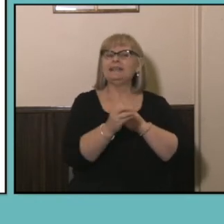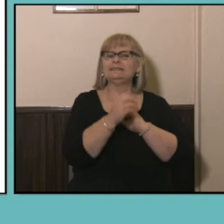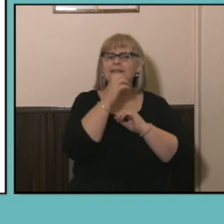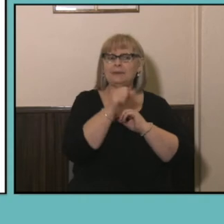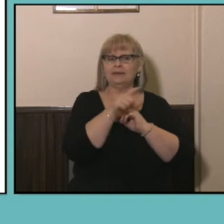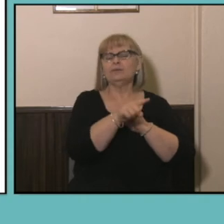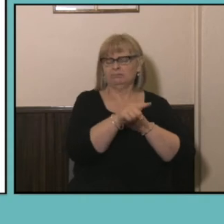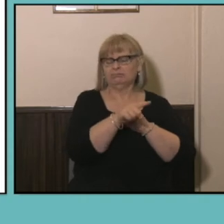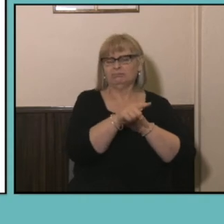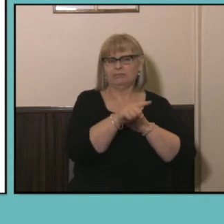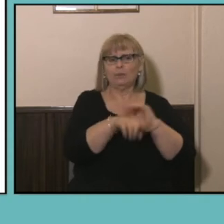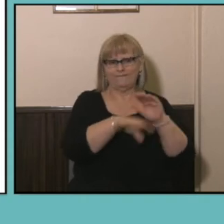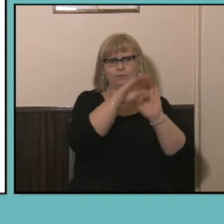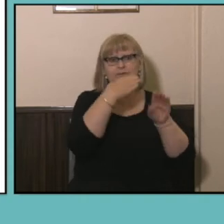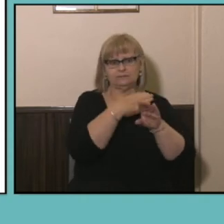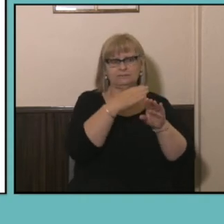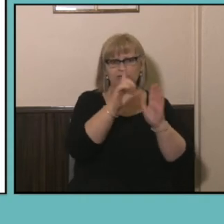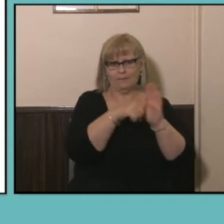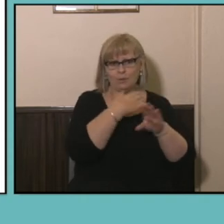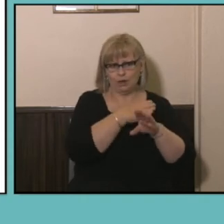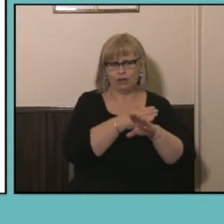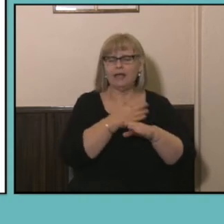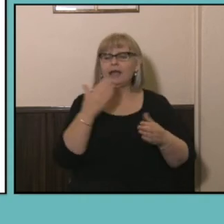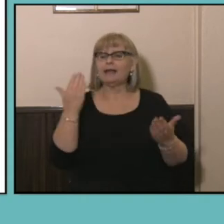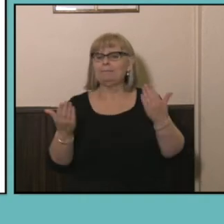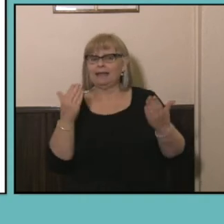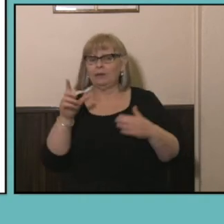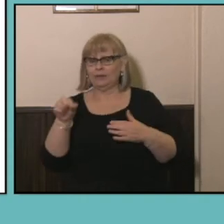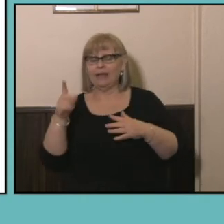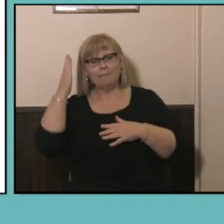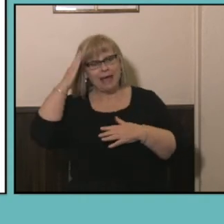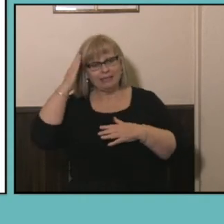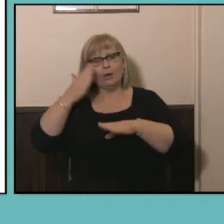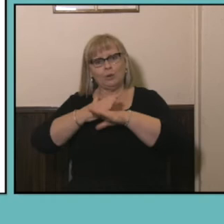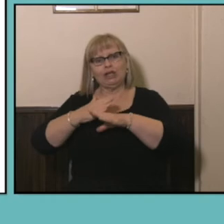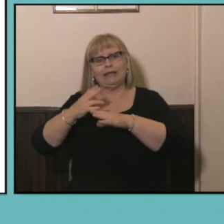employed full-time are paired with a mother working part-time, so you can see